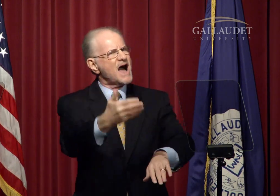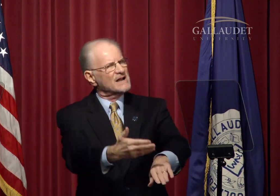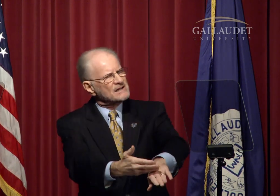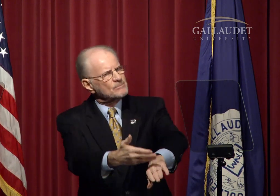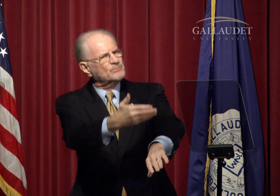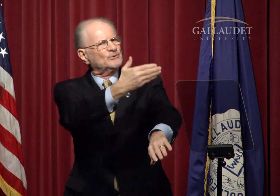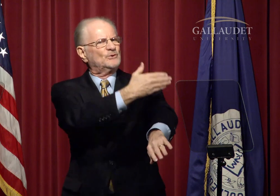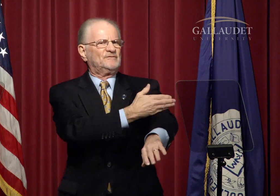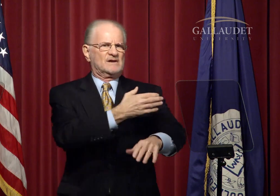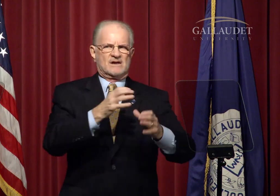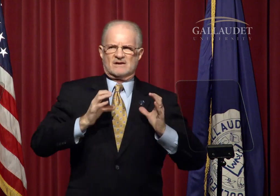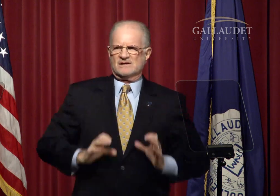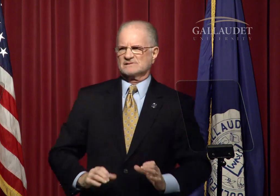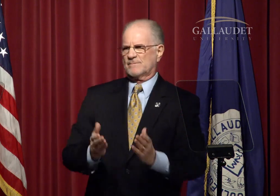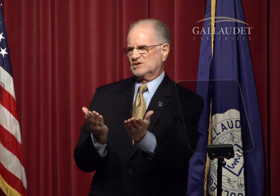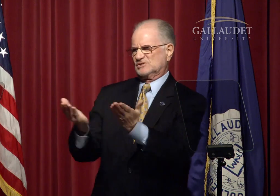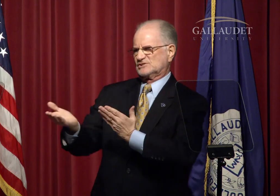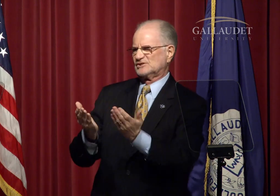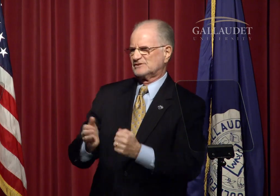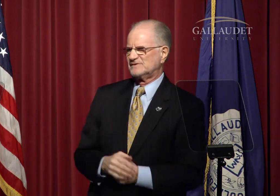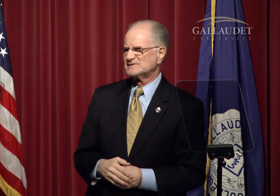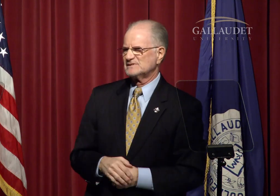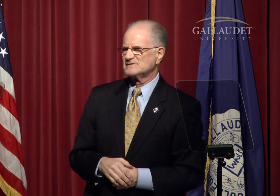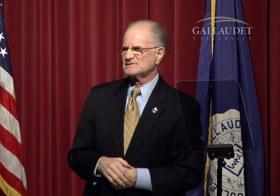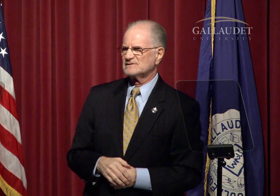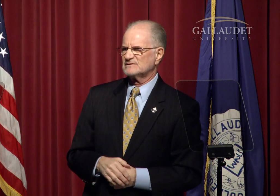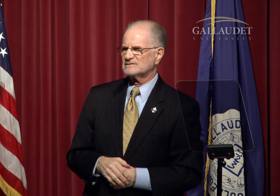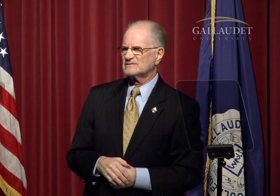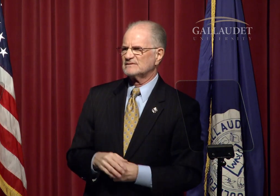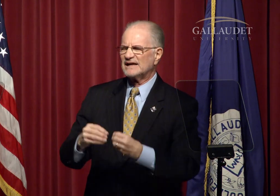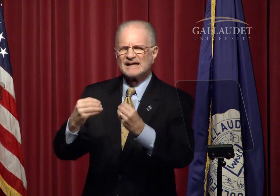By improving customer service.